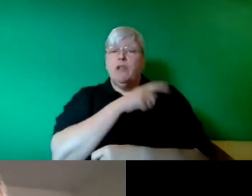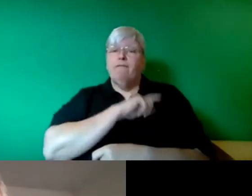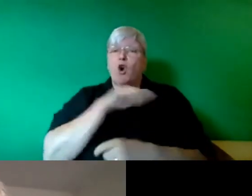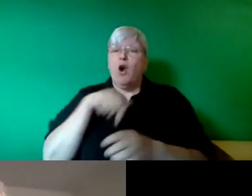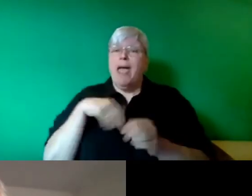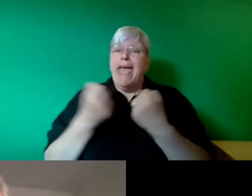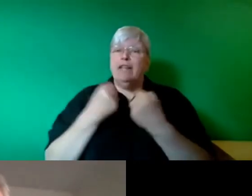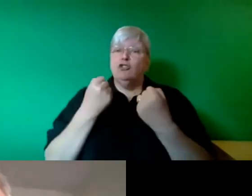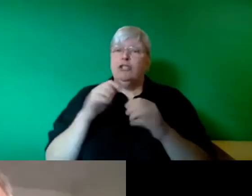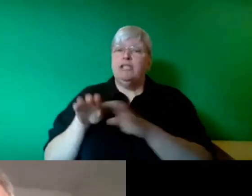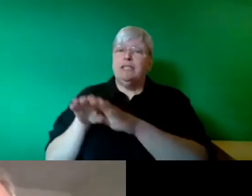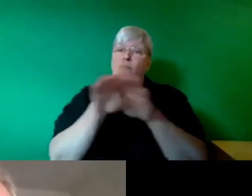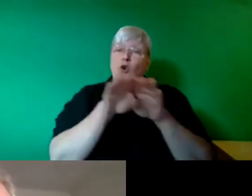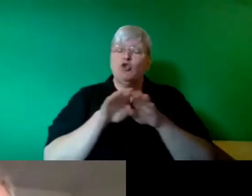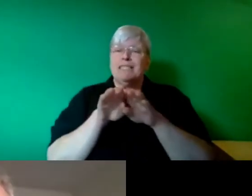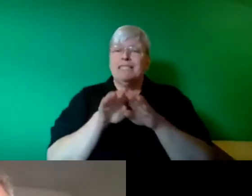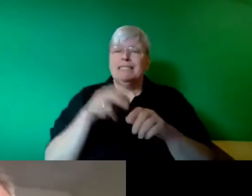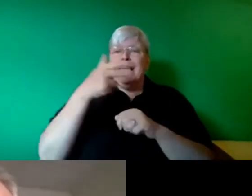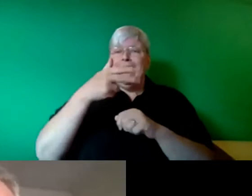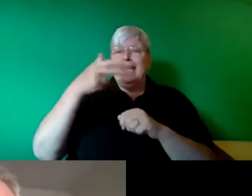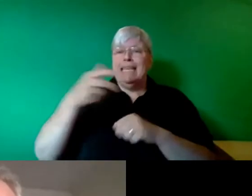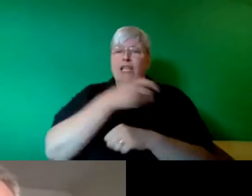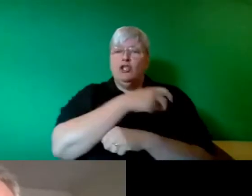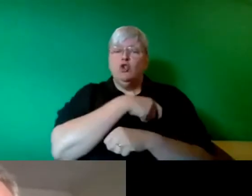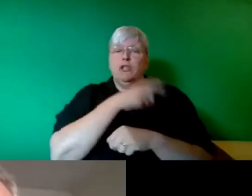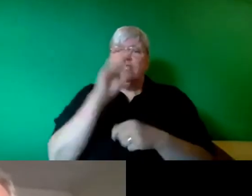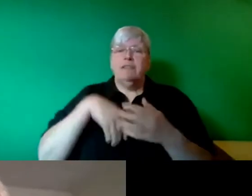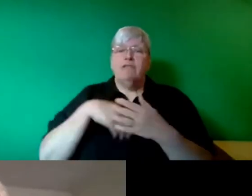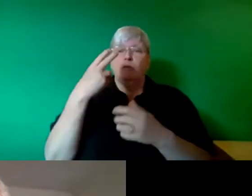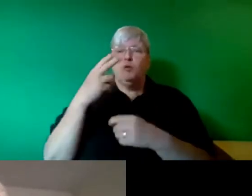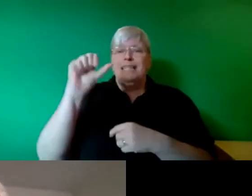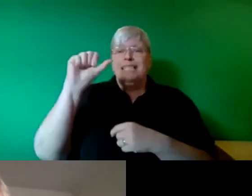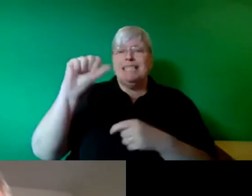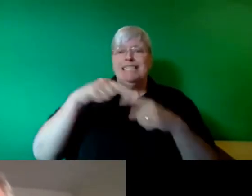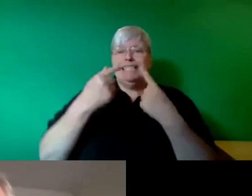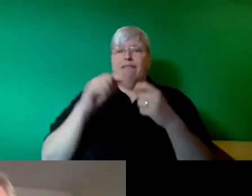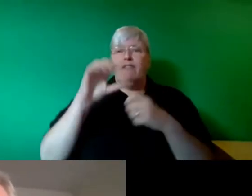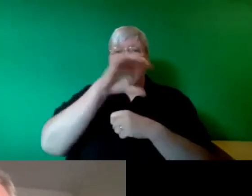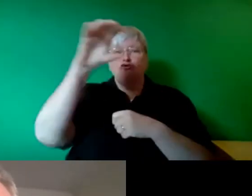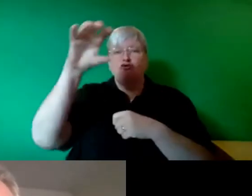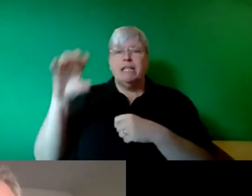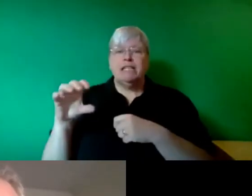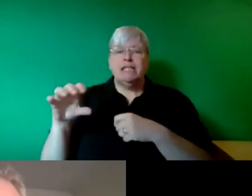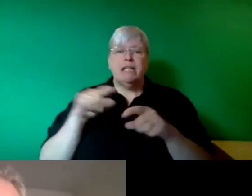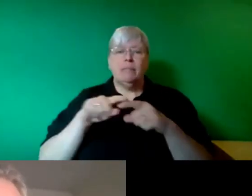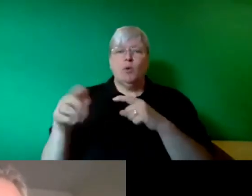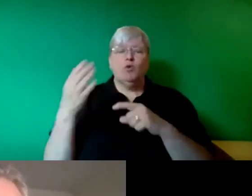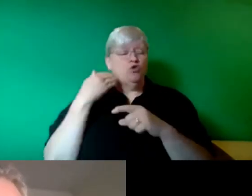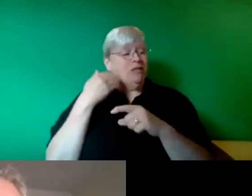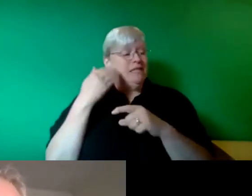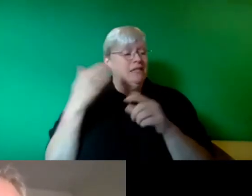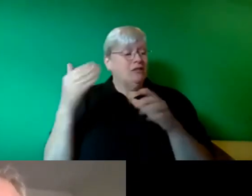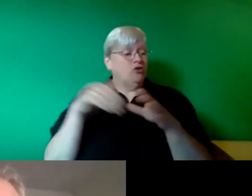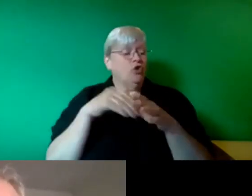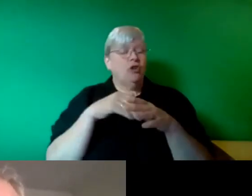it's 88 unions from 26 countries. The most recent union that joined was the oil workers in Chile